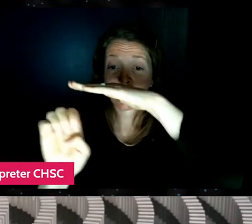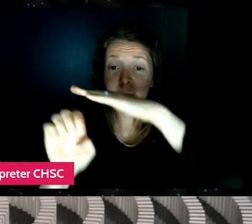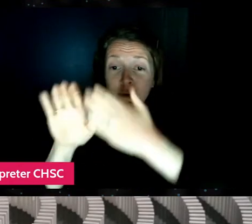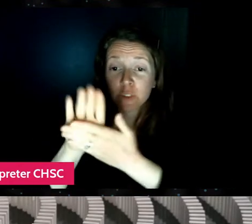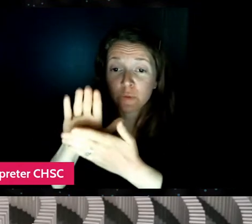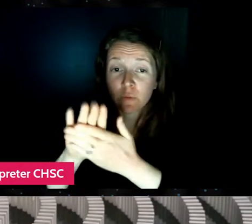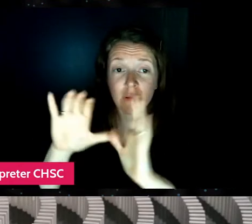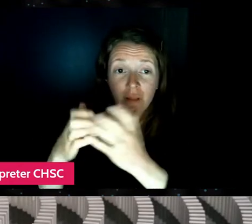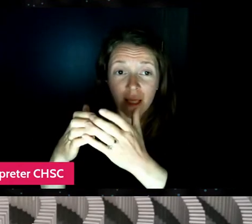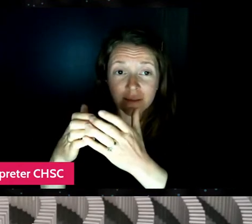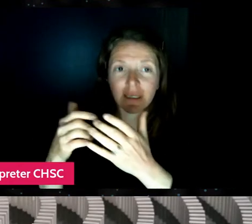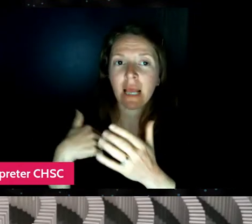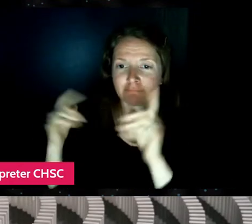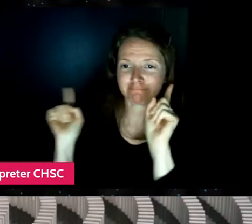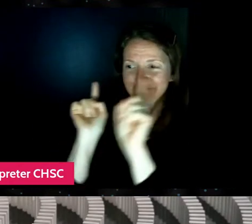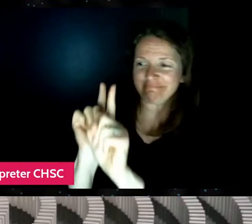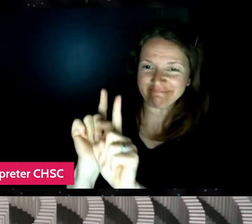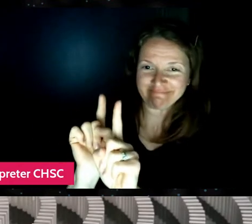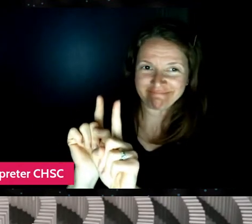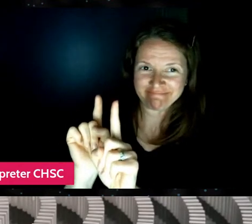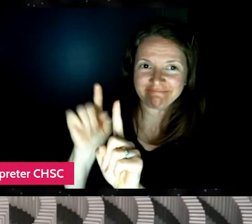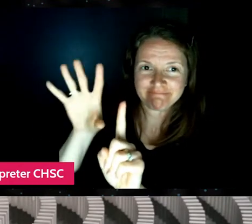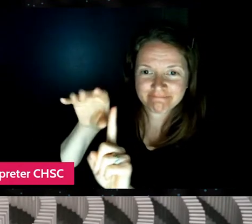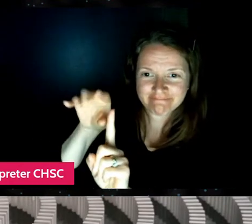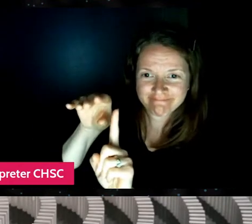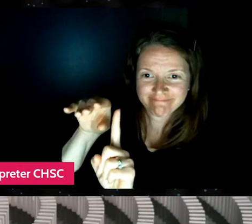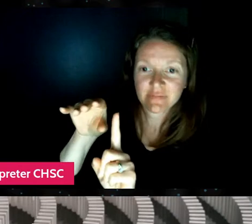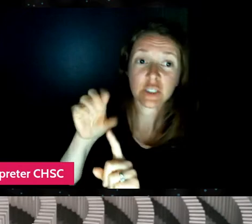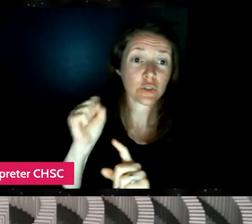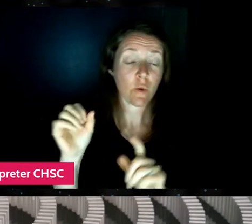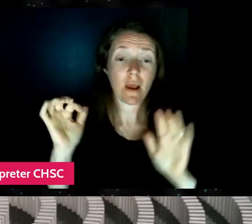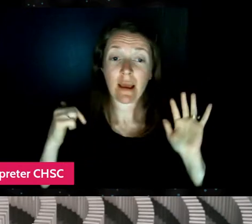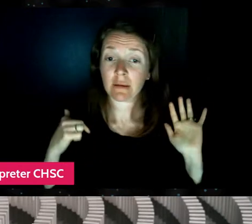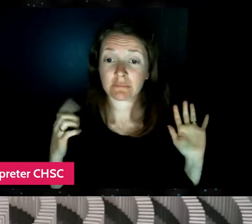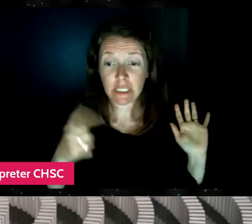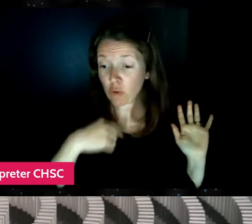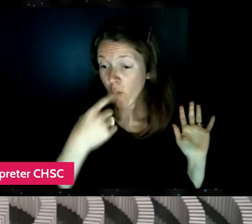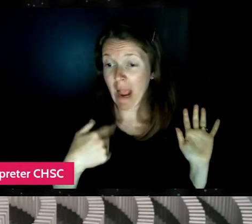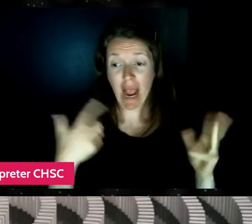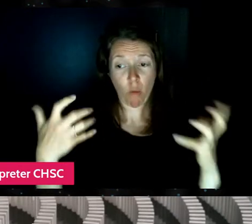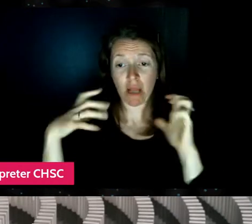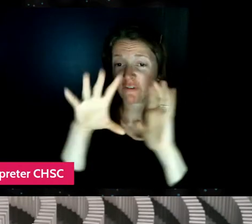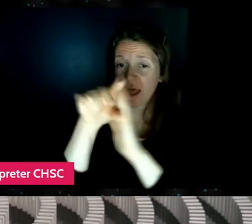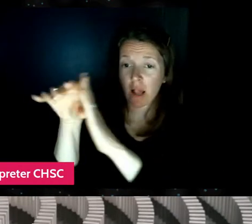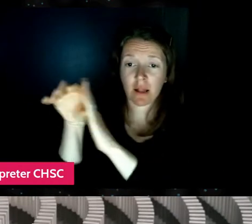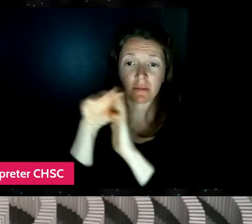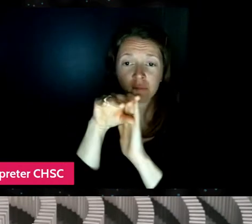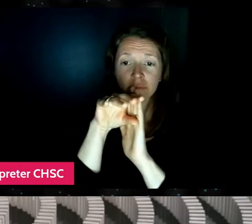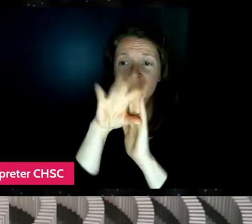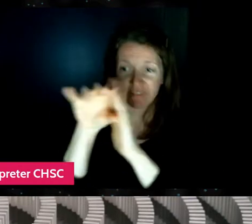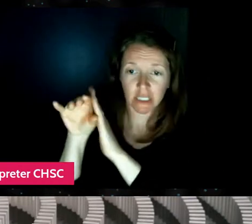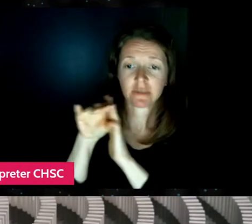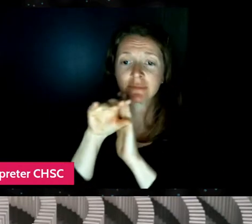I wanna be there. So I just sort of said, I want to just film and film and film and we'll figure out what, what the...